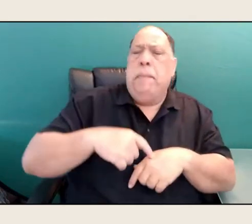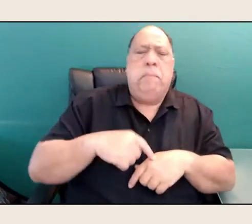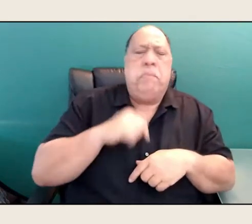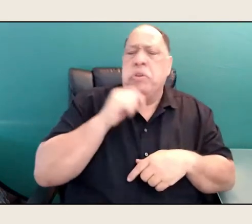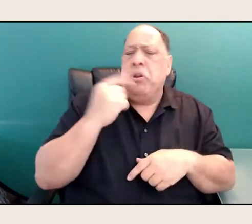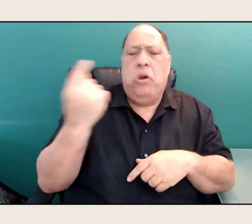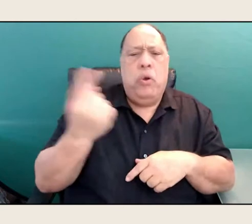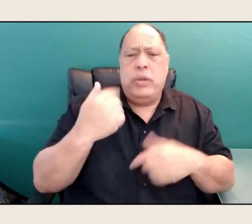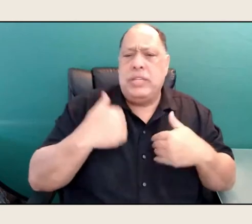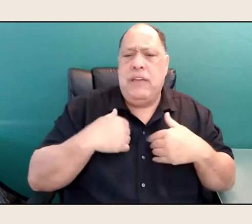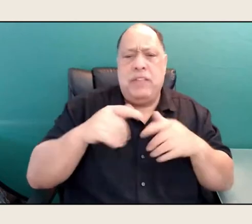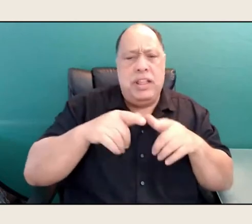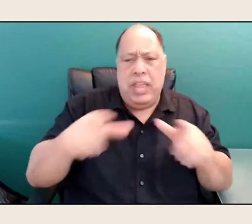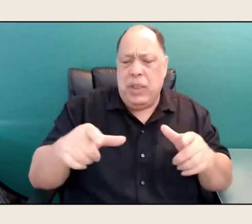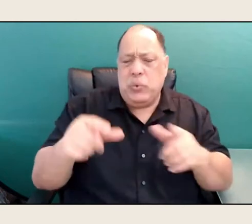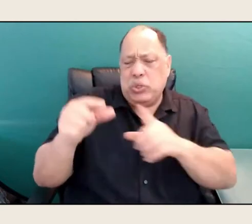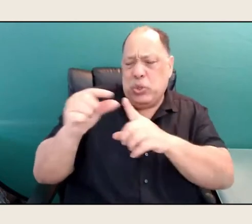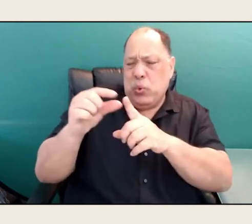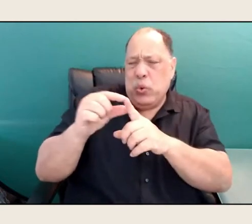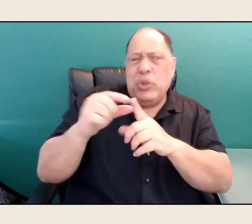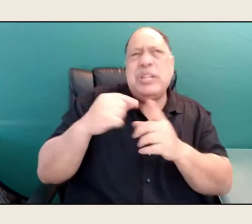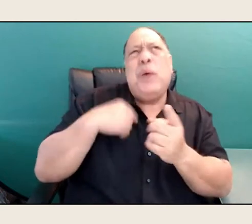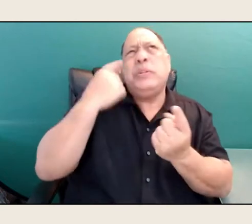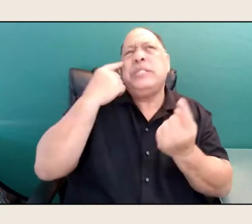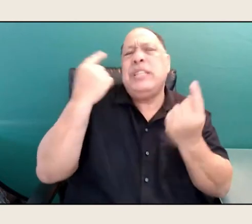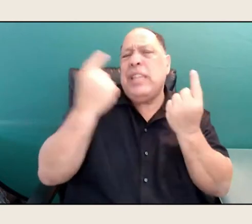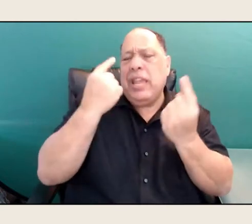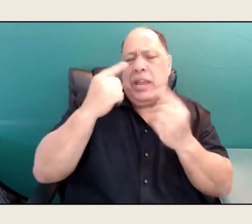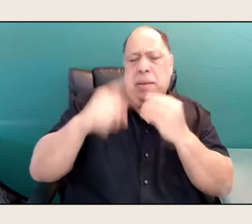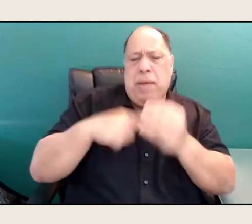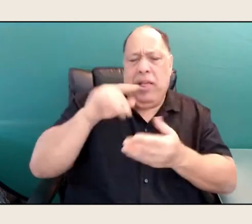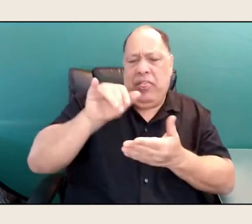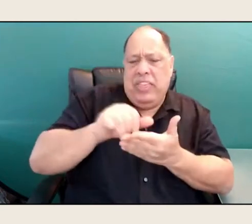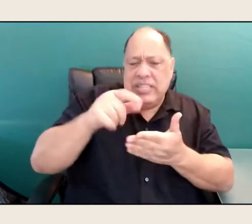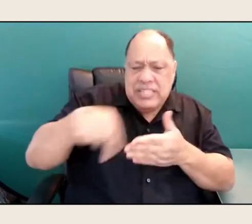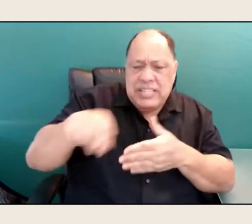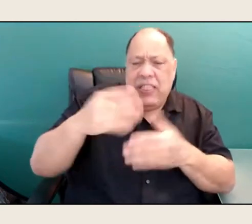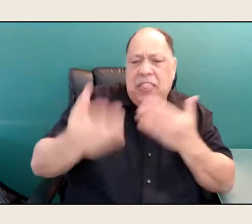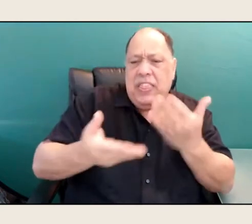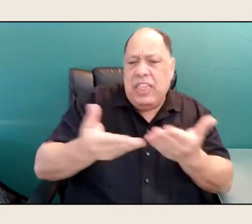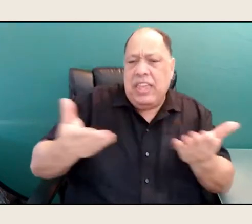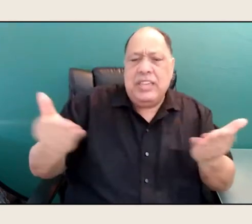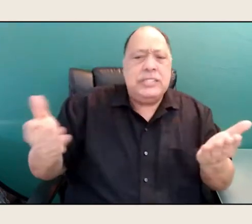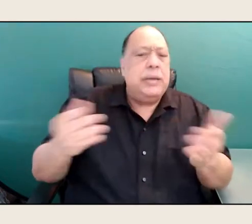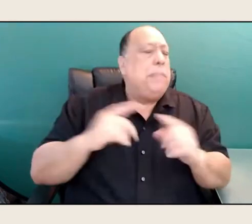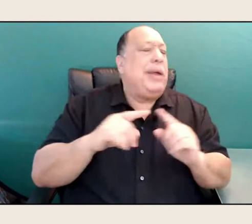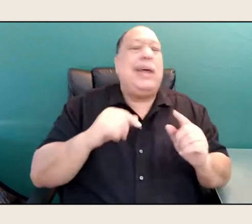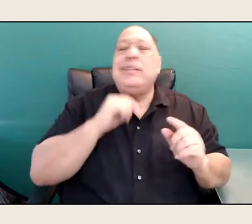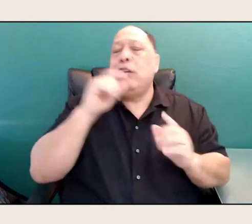to try to, I was thinking about these things, but I didn't always write directly about them. Yeah, yeah.